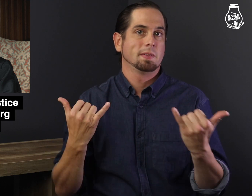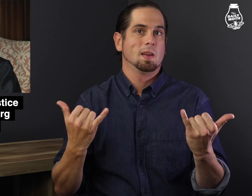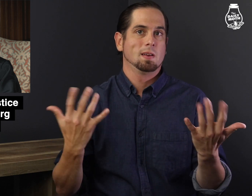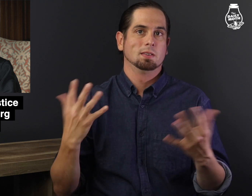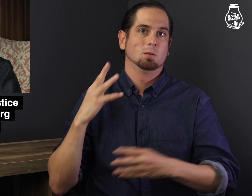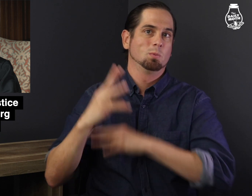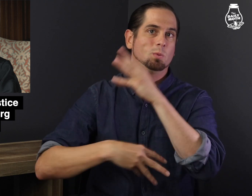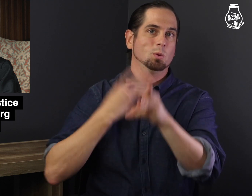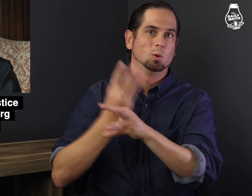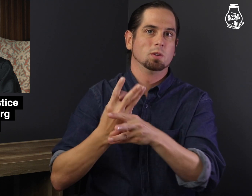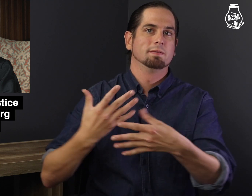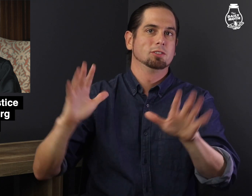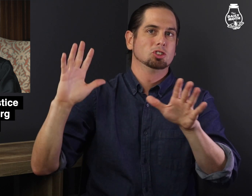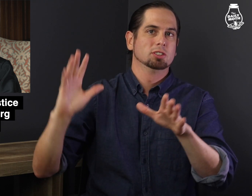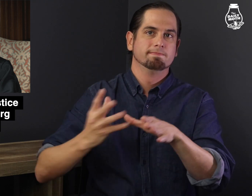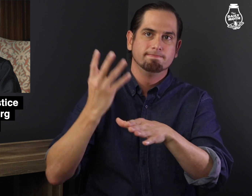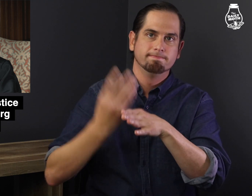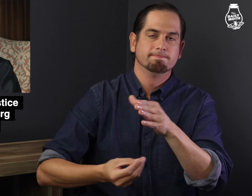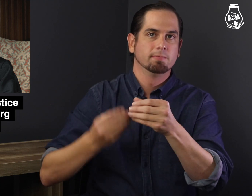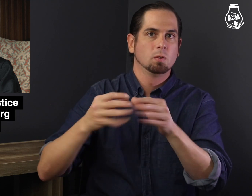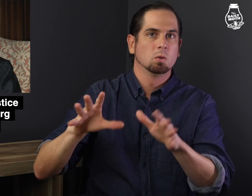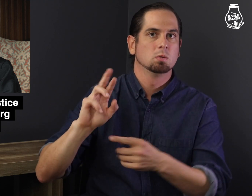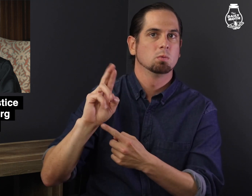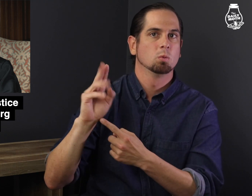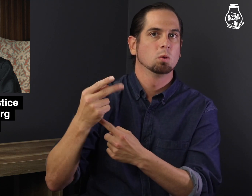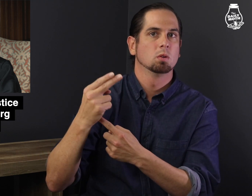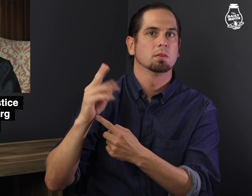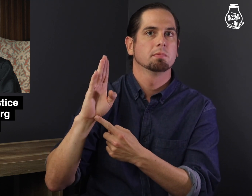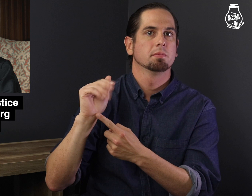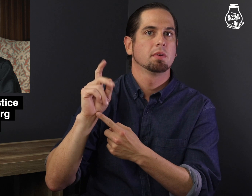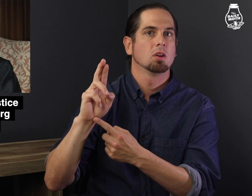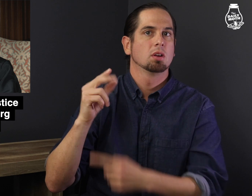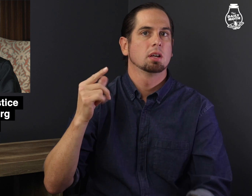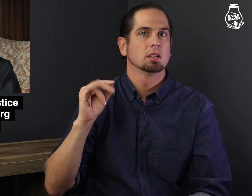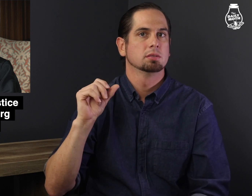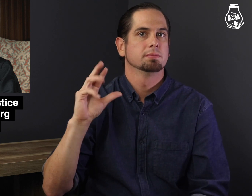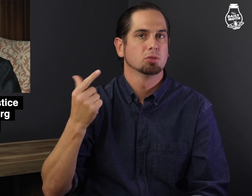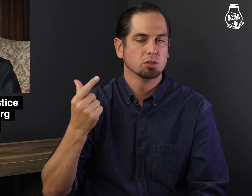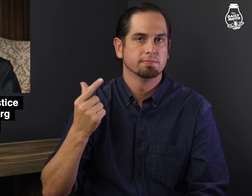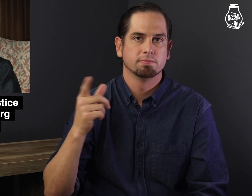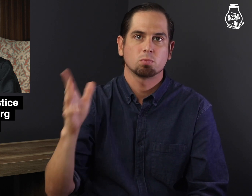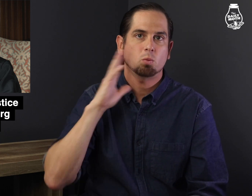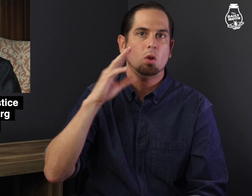The world has lost Ruth Bader Ginsburg.